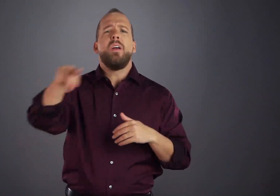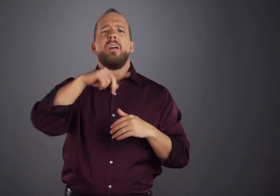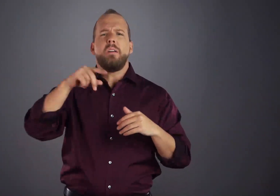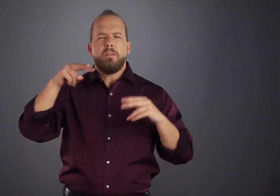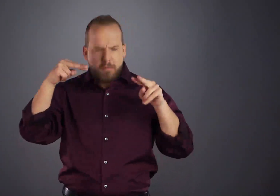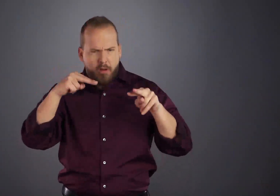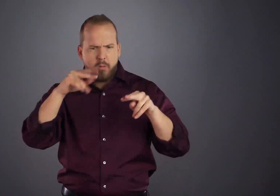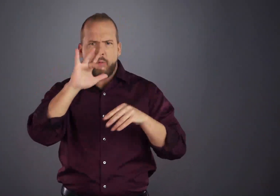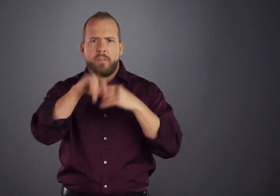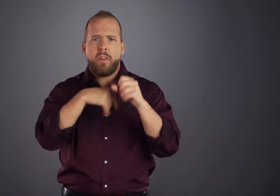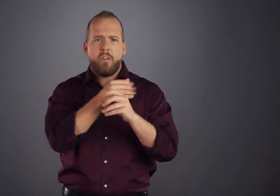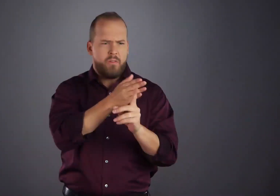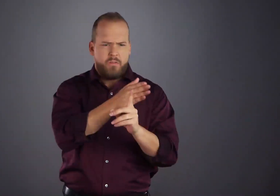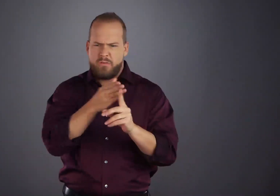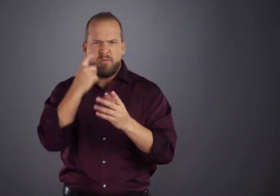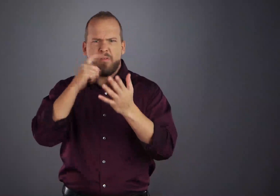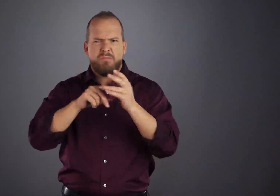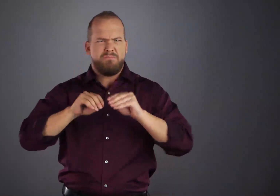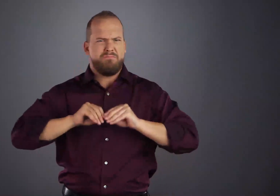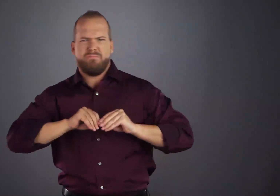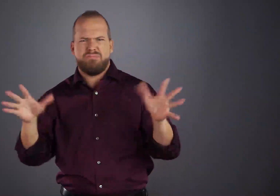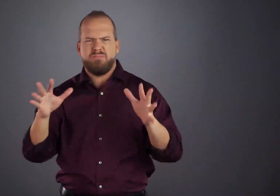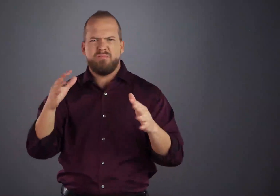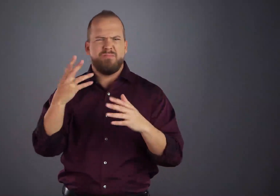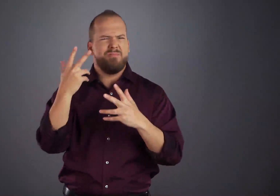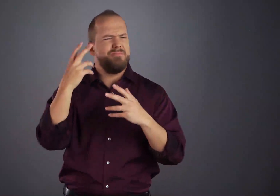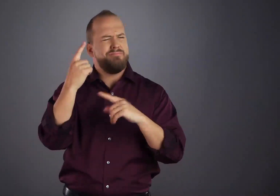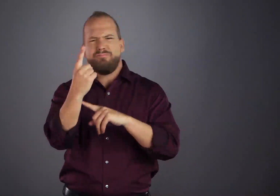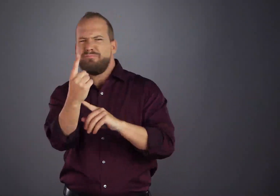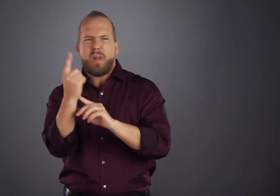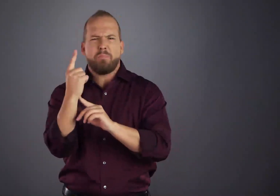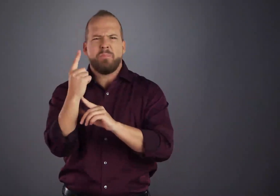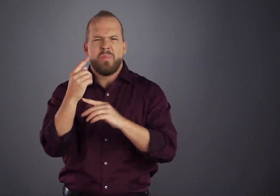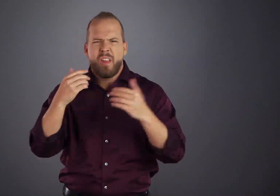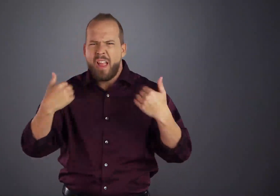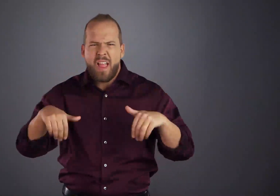the past quarter-century has been the explosion of translations of our basic